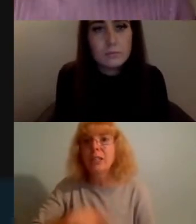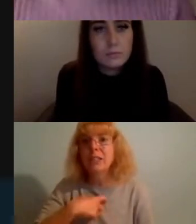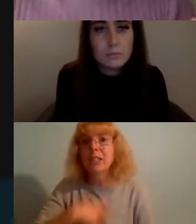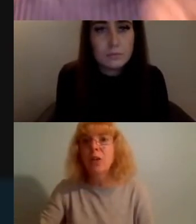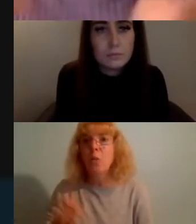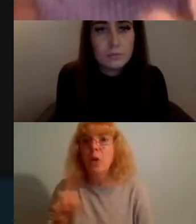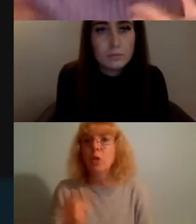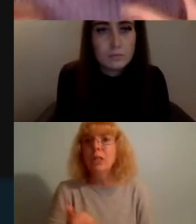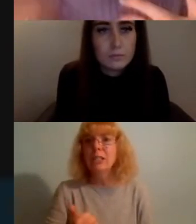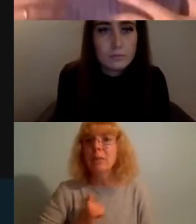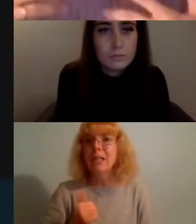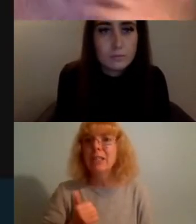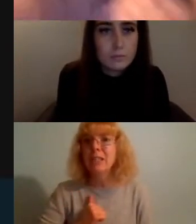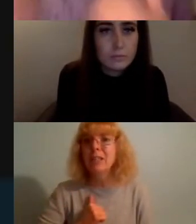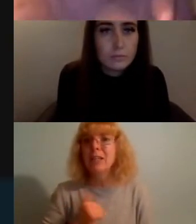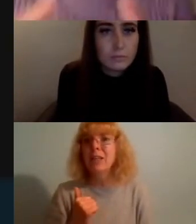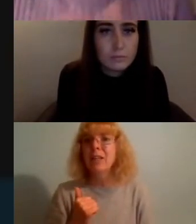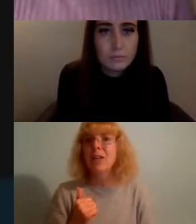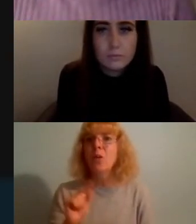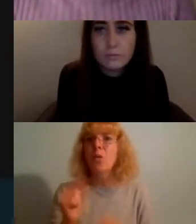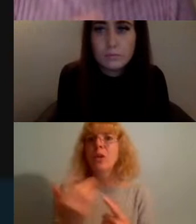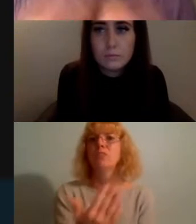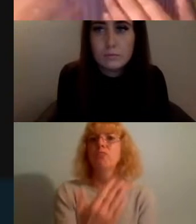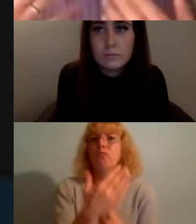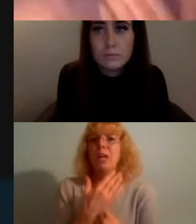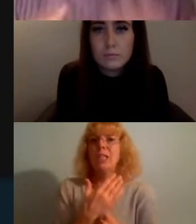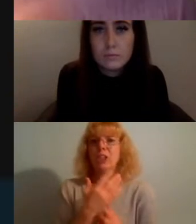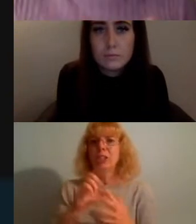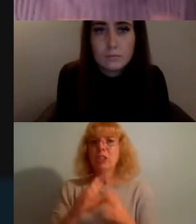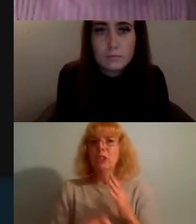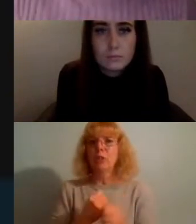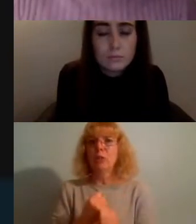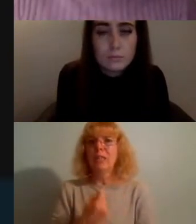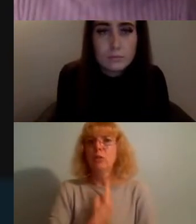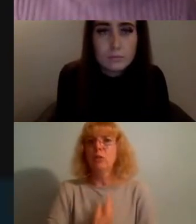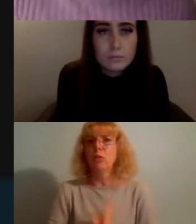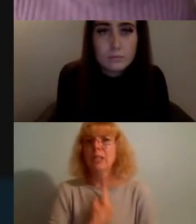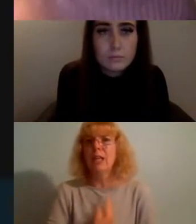then what pressure...what is that pressure doing to you and what's that doing to your authenticity?